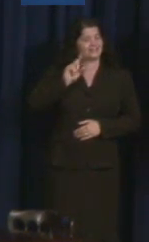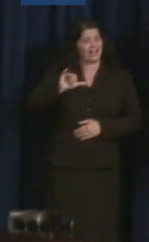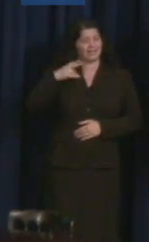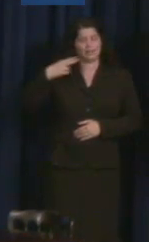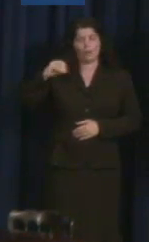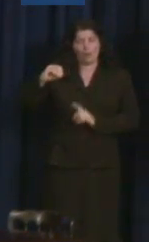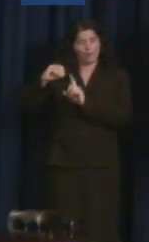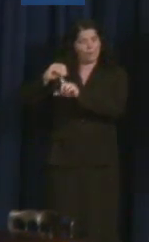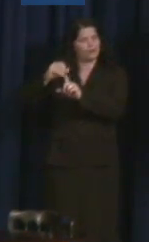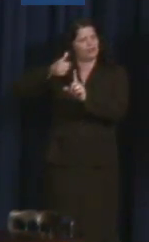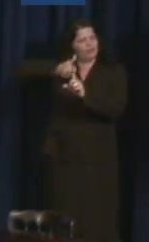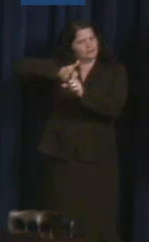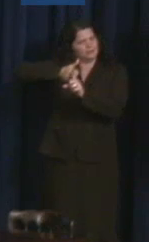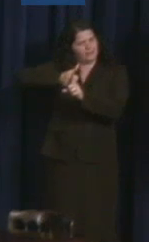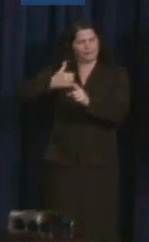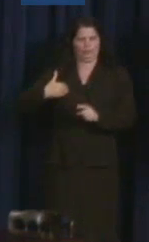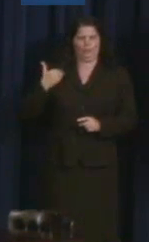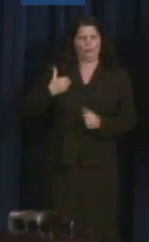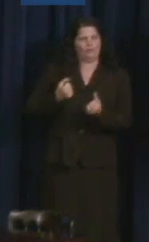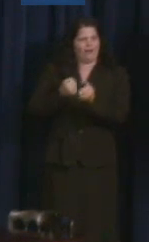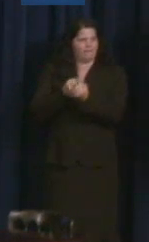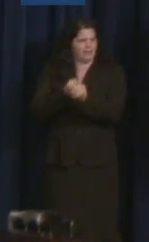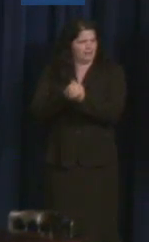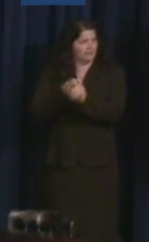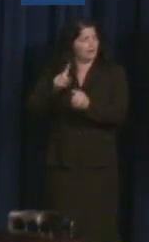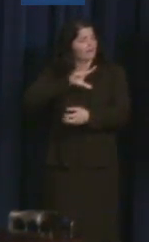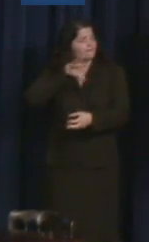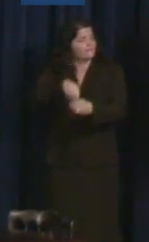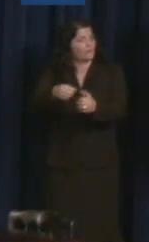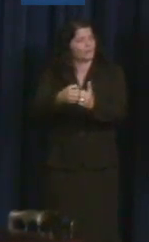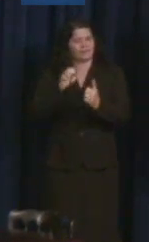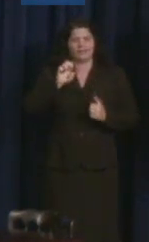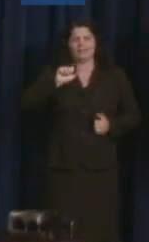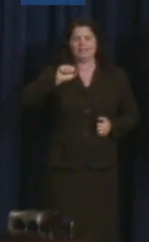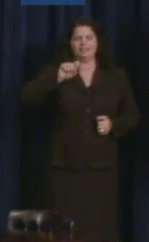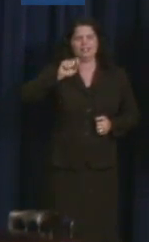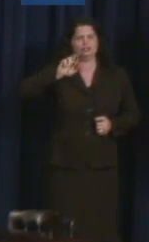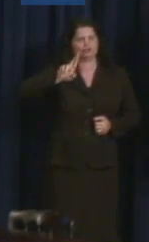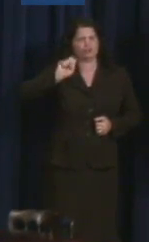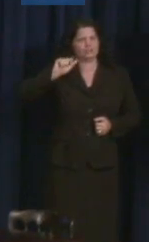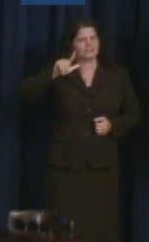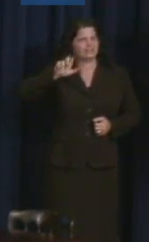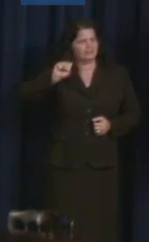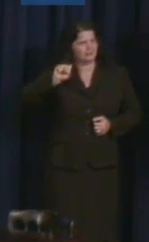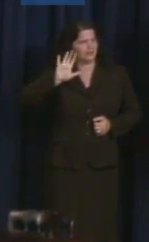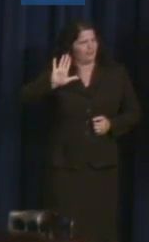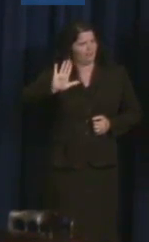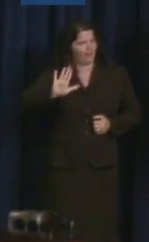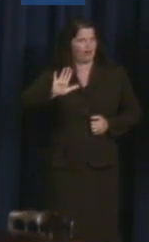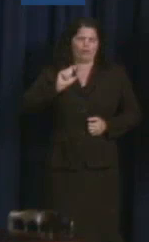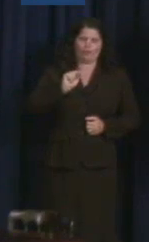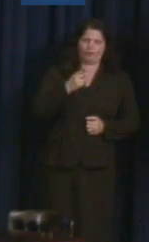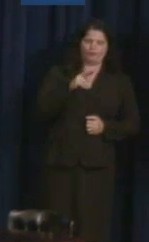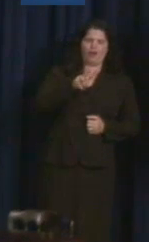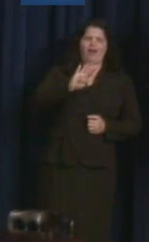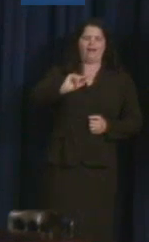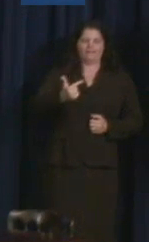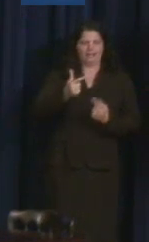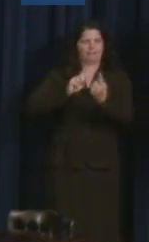in developing the Eastern Seal's thriving mentoring program for young women with disabilities and founded